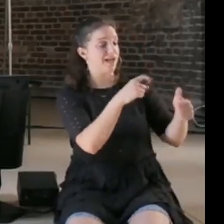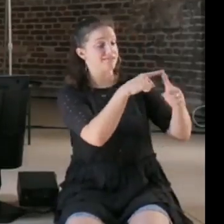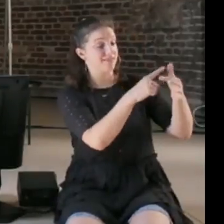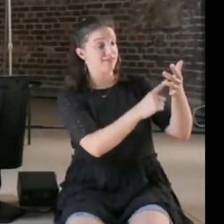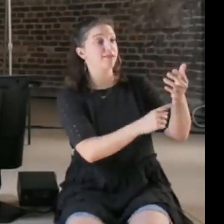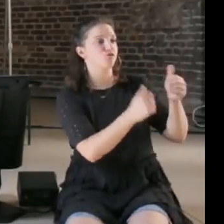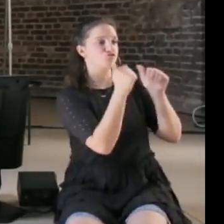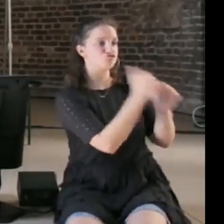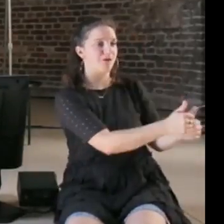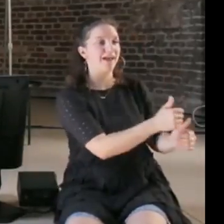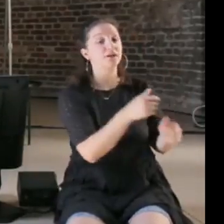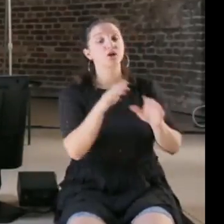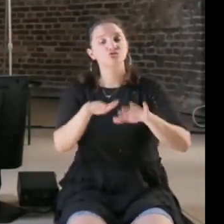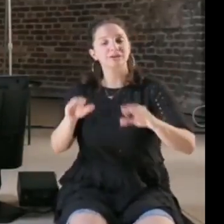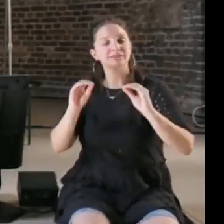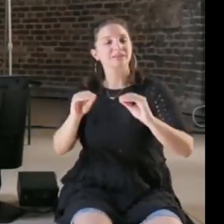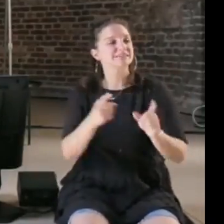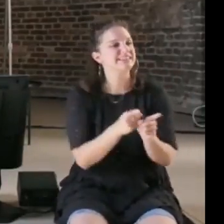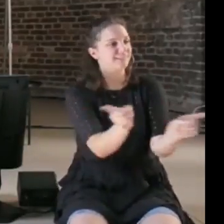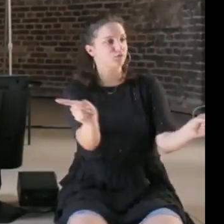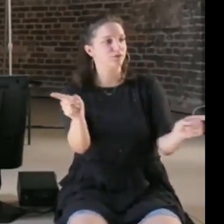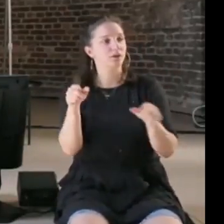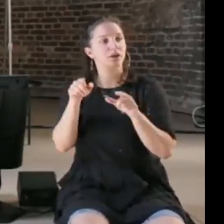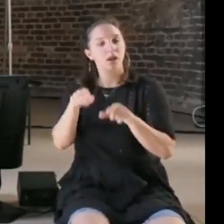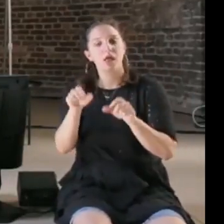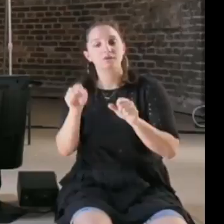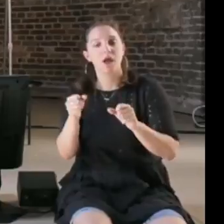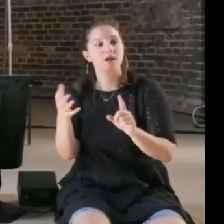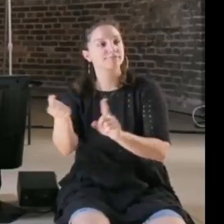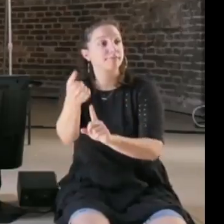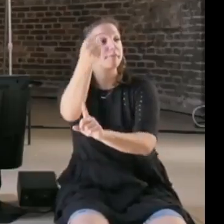technology, and probably achieve more and have a positive outcome.